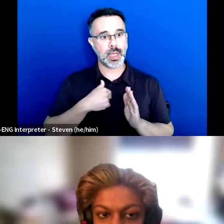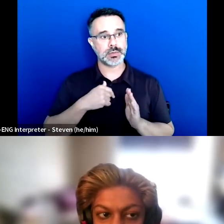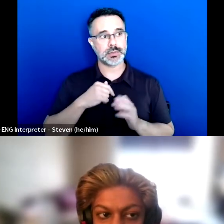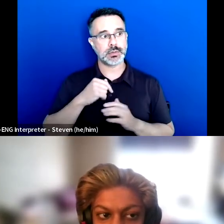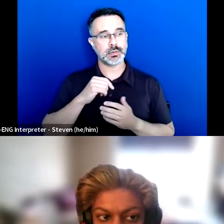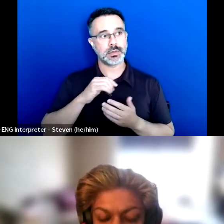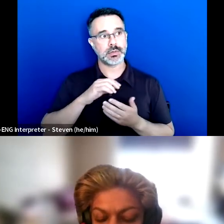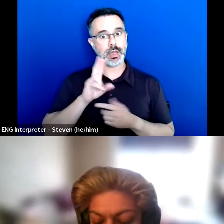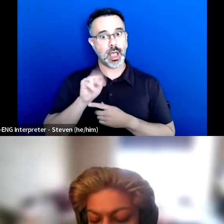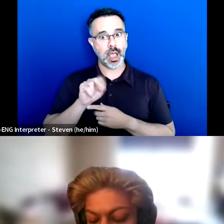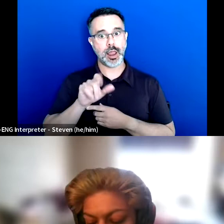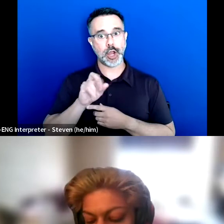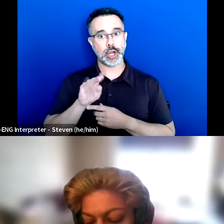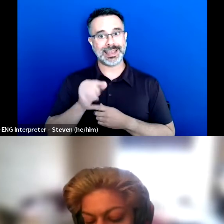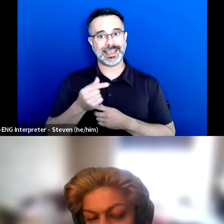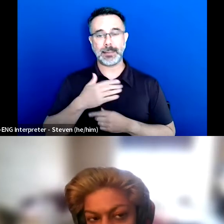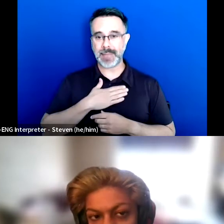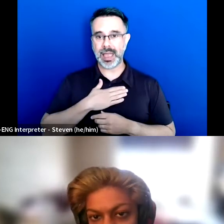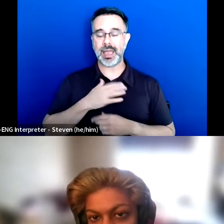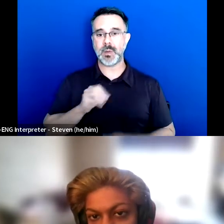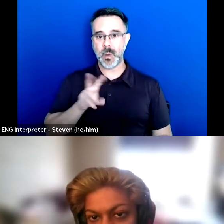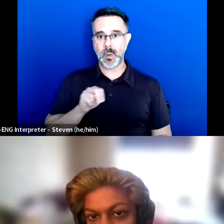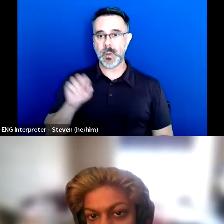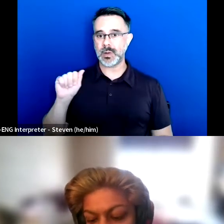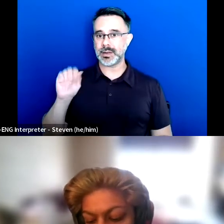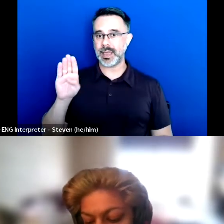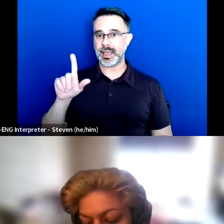that I was holding, and kind of navigating the community